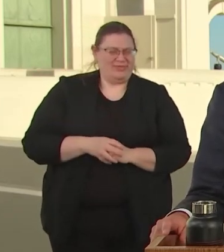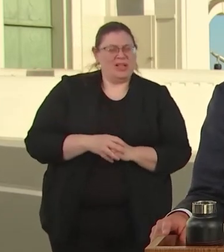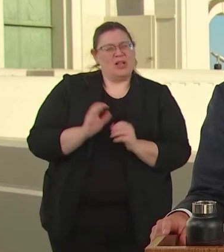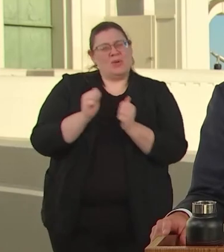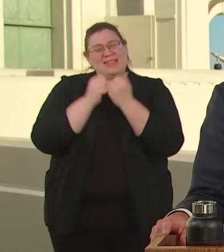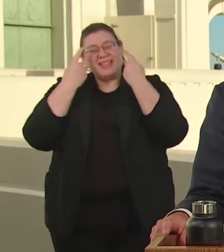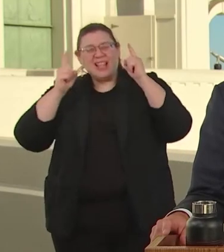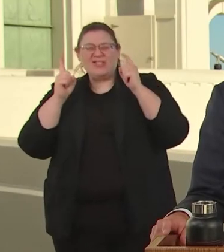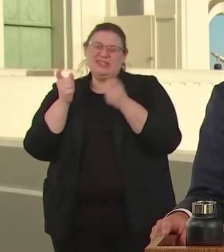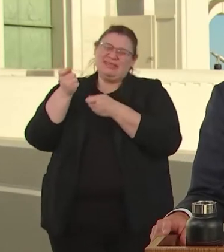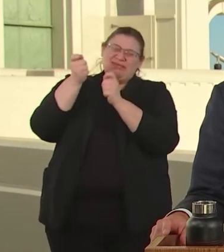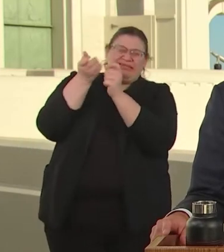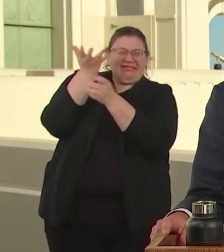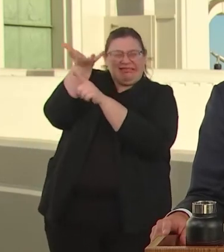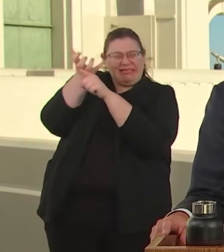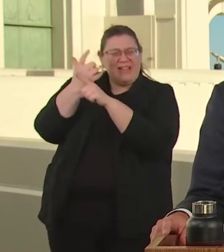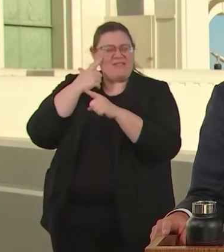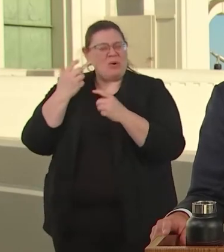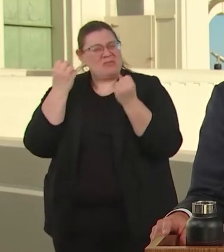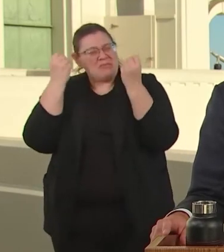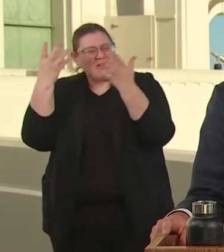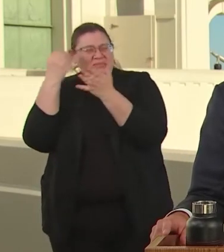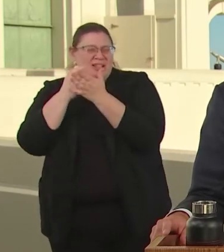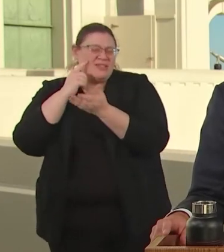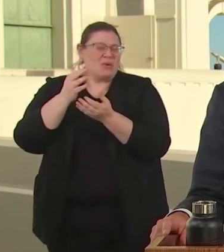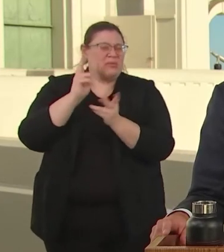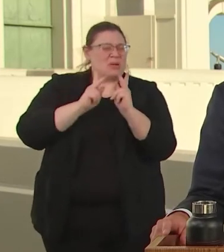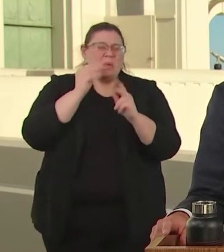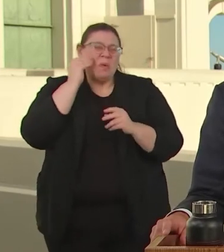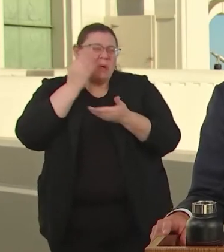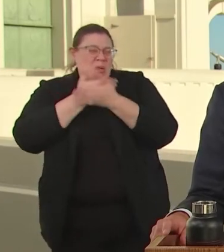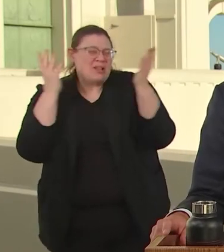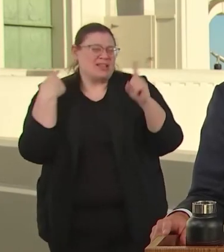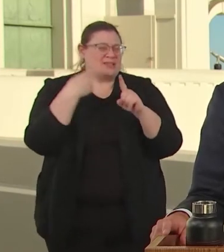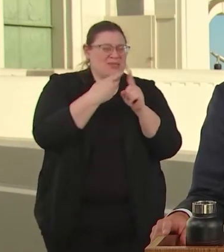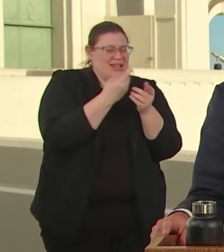DOLLARS AND THOUSANDS MORE VOUCHERS, THERE IS REAL HOPE ON THE HORIZON ON OUR FIGHT